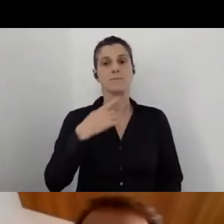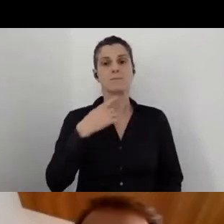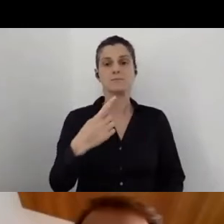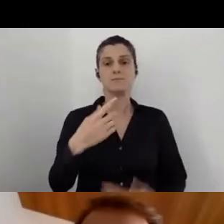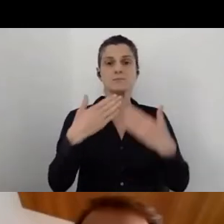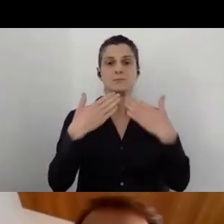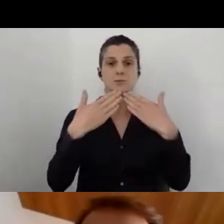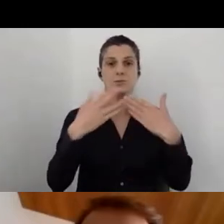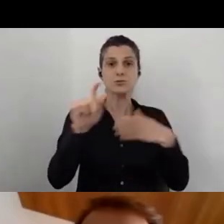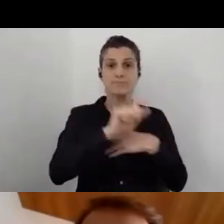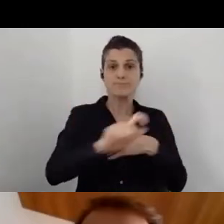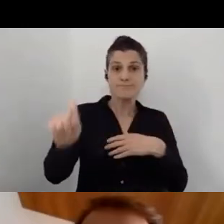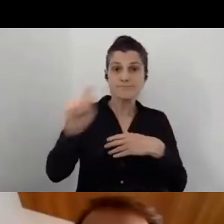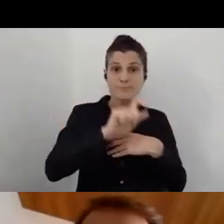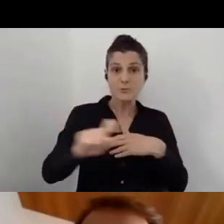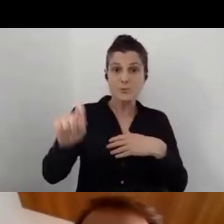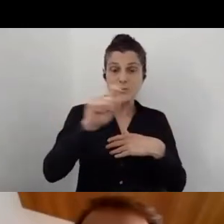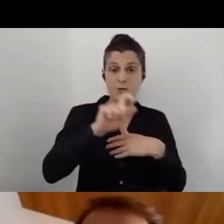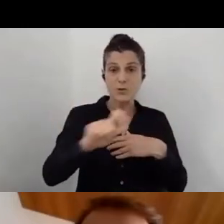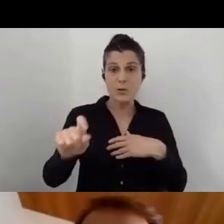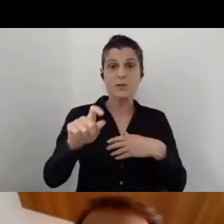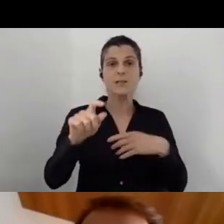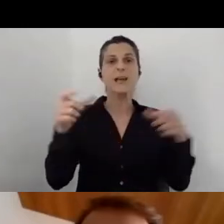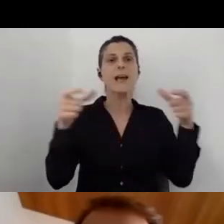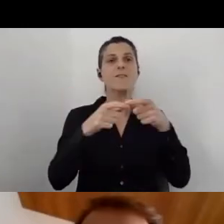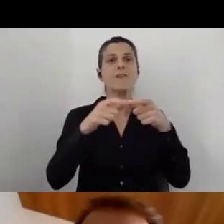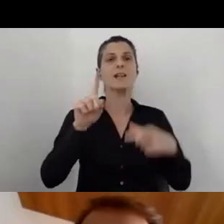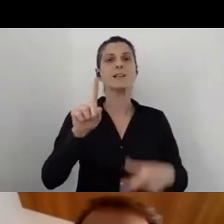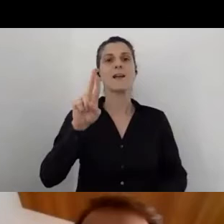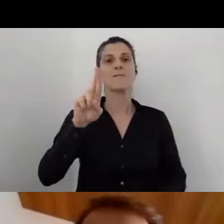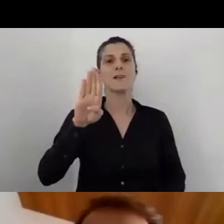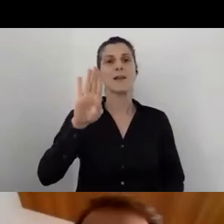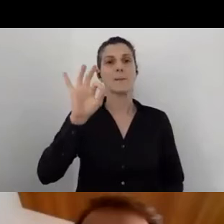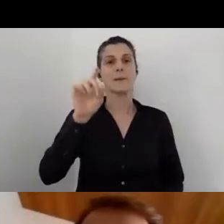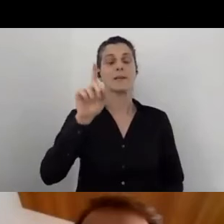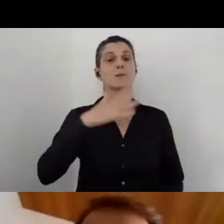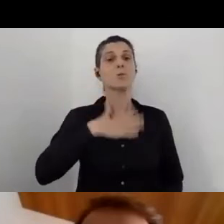You can just click down and have captions.